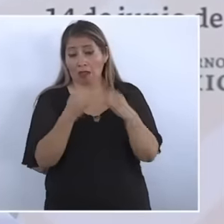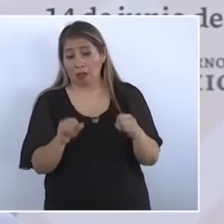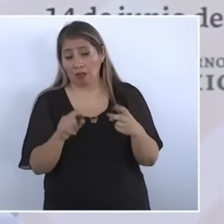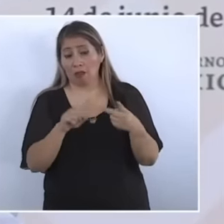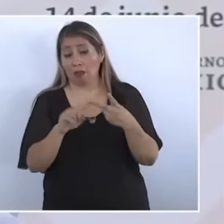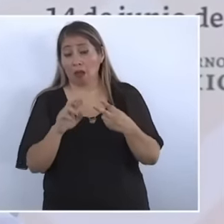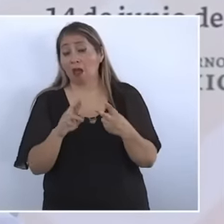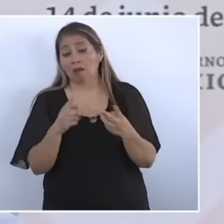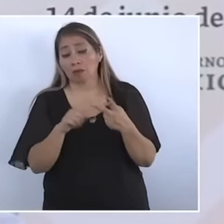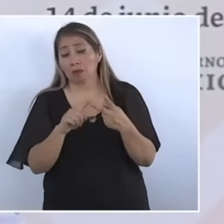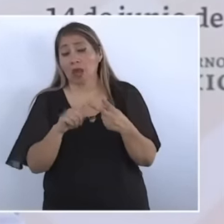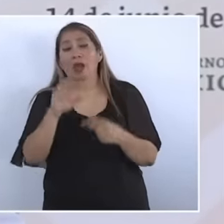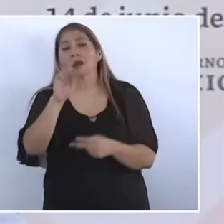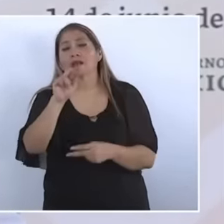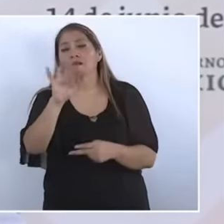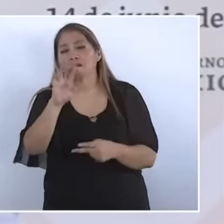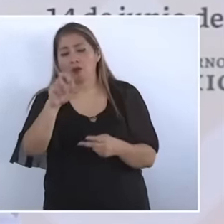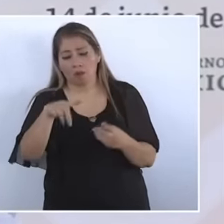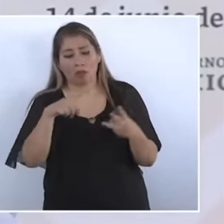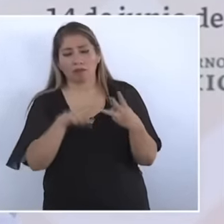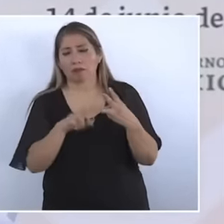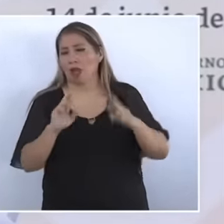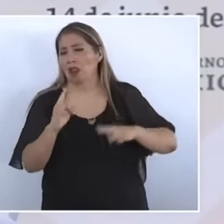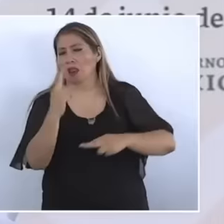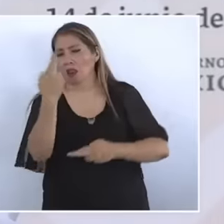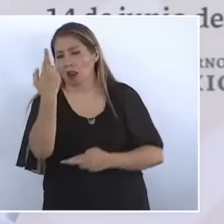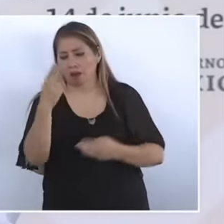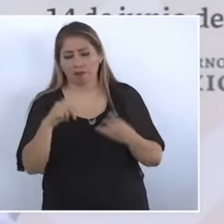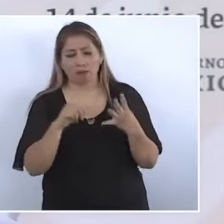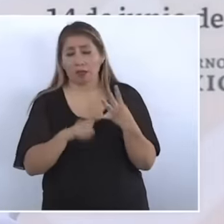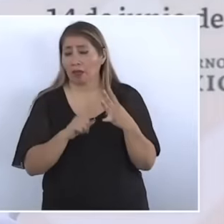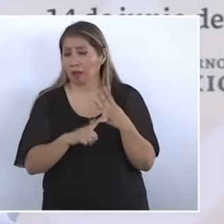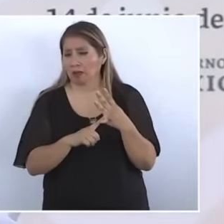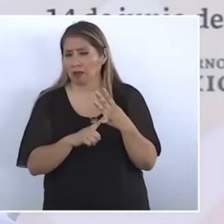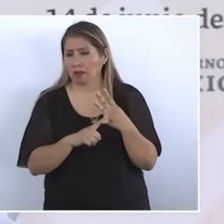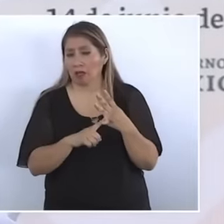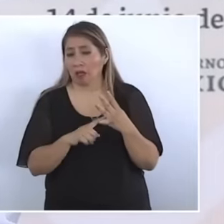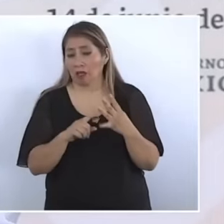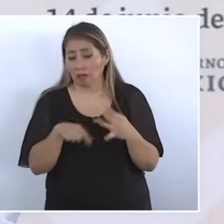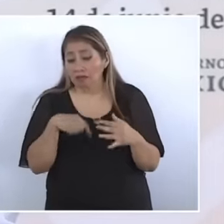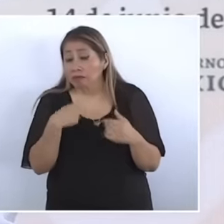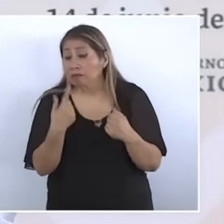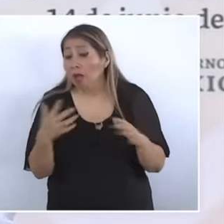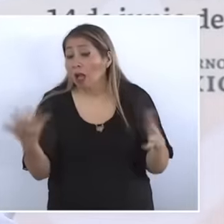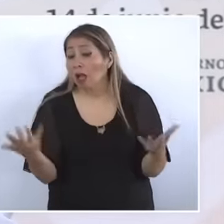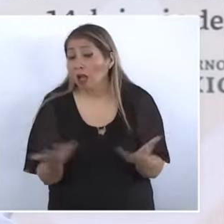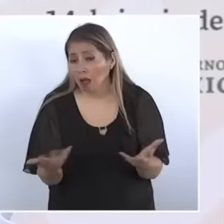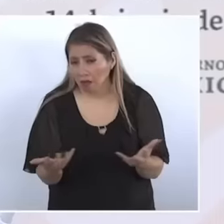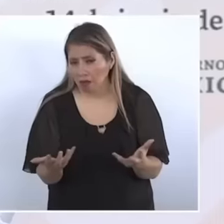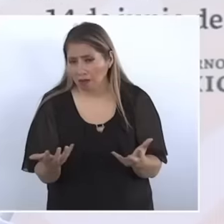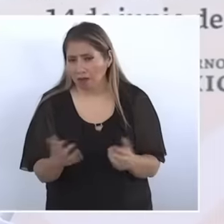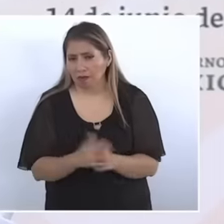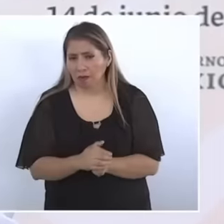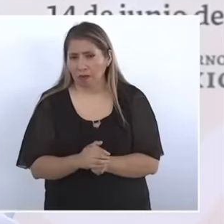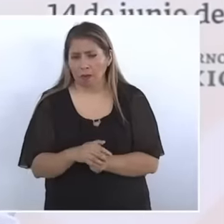revolution, but those three transformations had to be done by the circumstances with